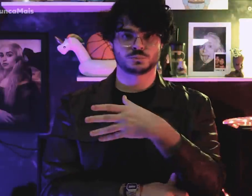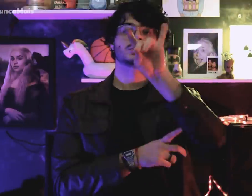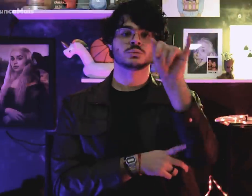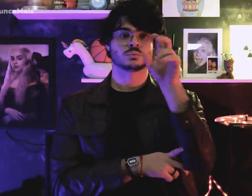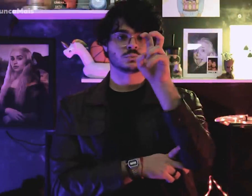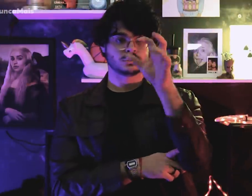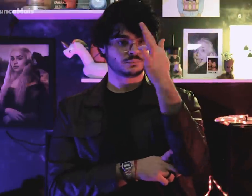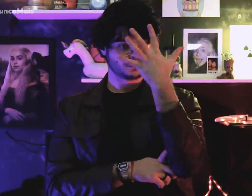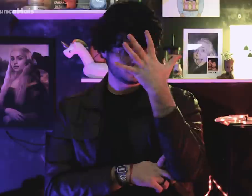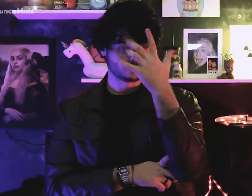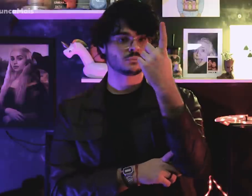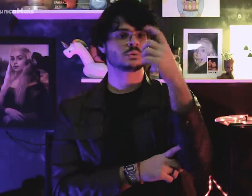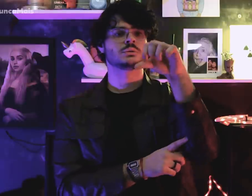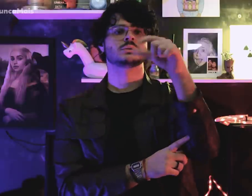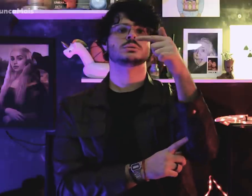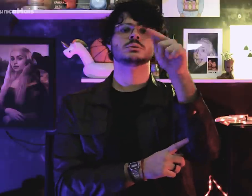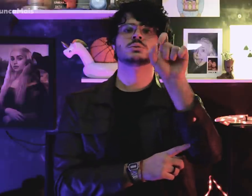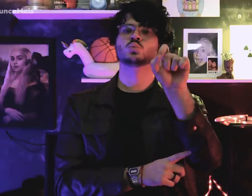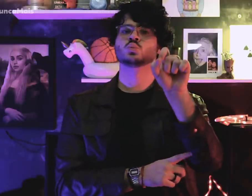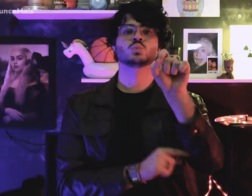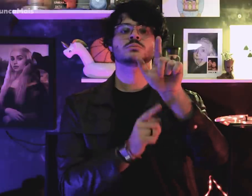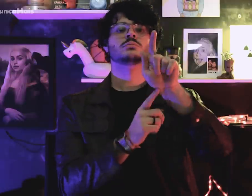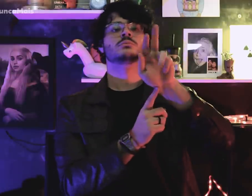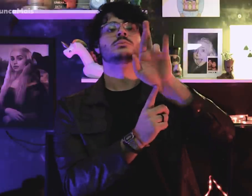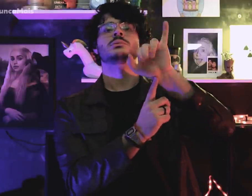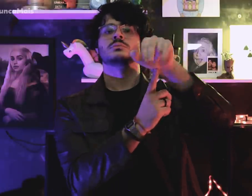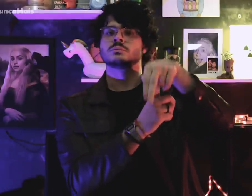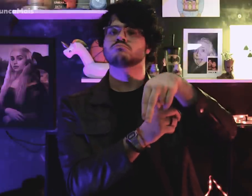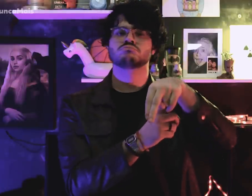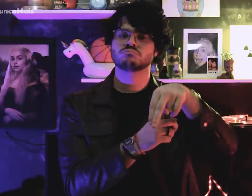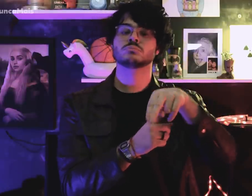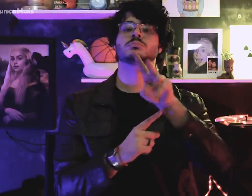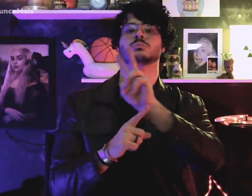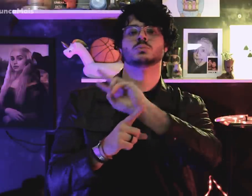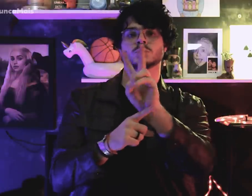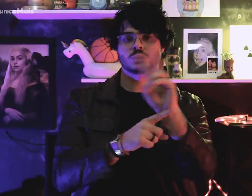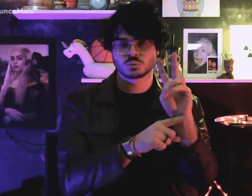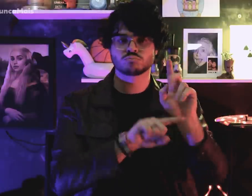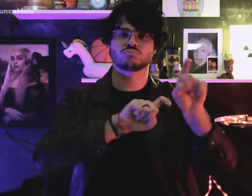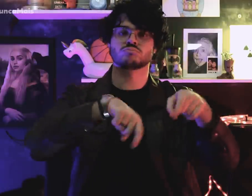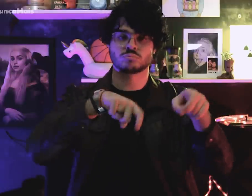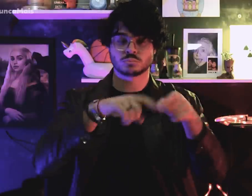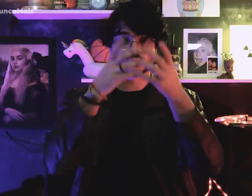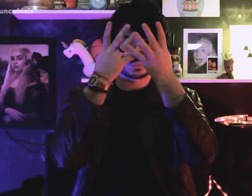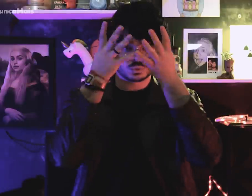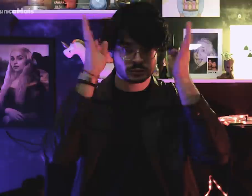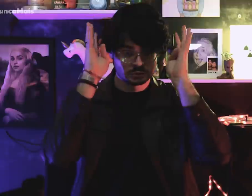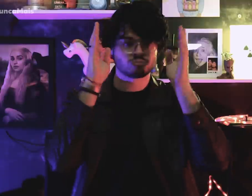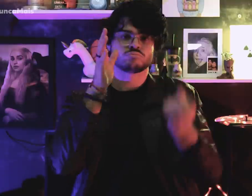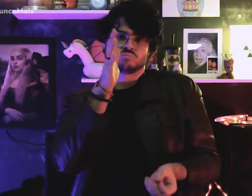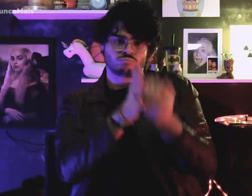On February 5, 1970, the Indigenous Rural Guard was created (GRIN),